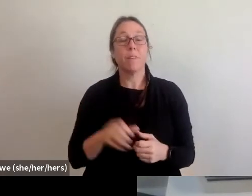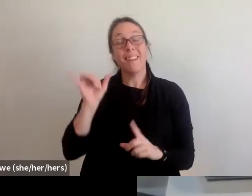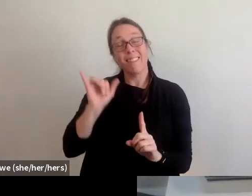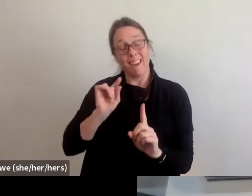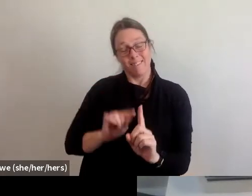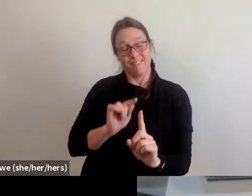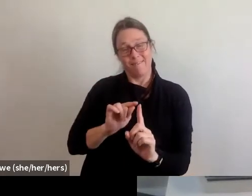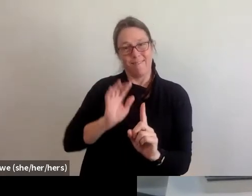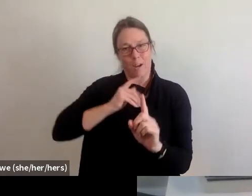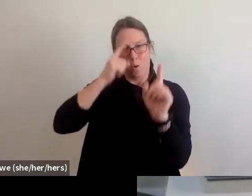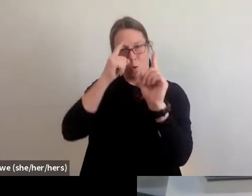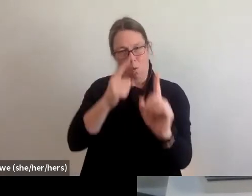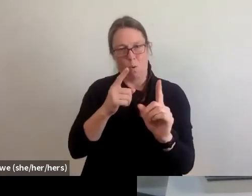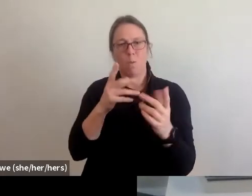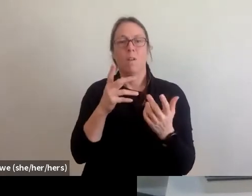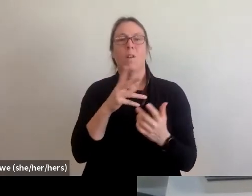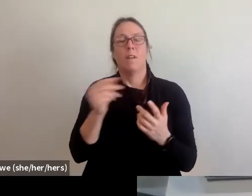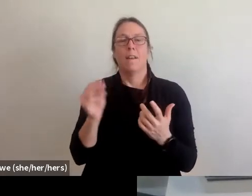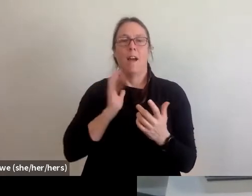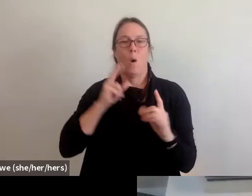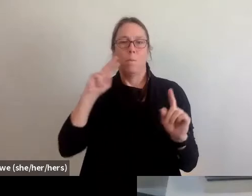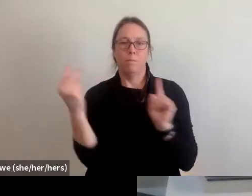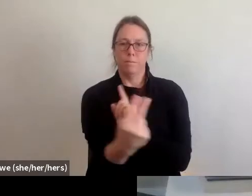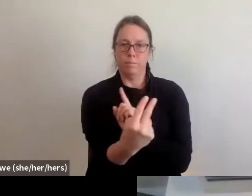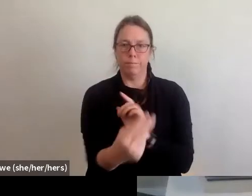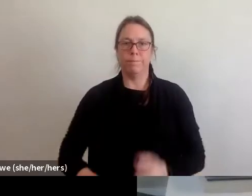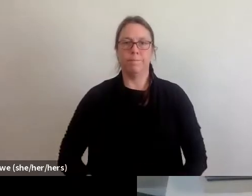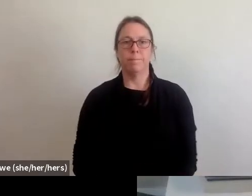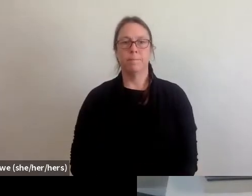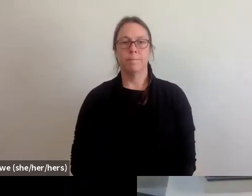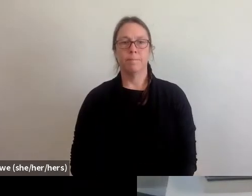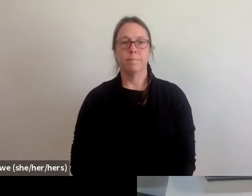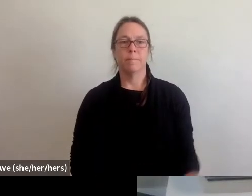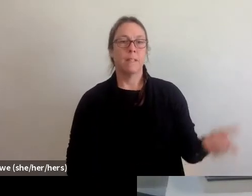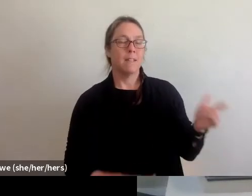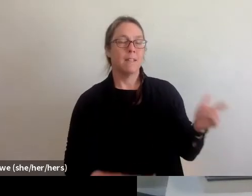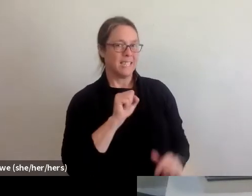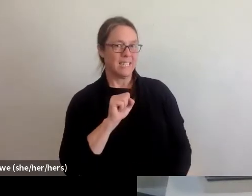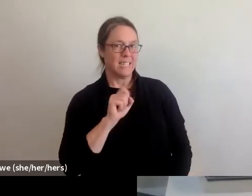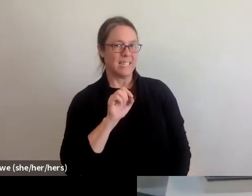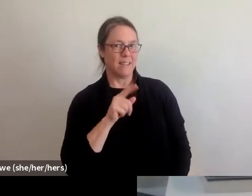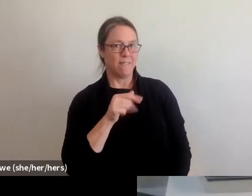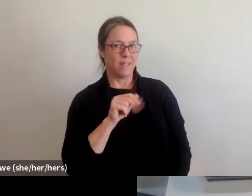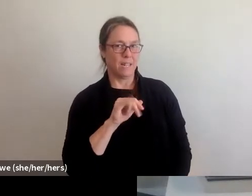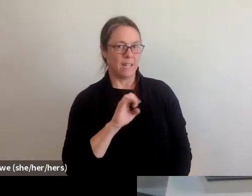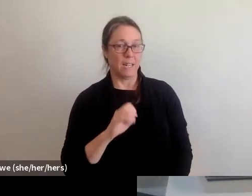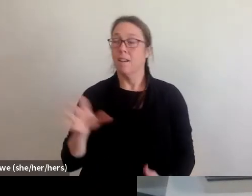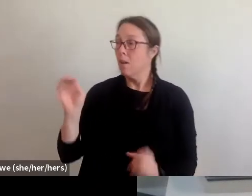the Disaster Housing Recovery Coalition stands. Okay, so while you don't provide direct services